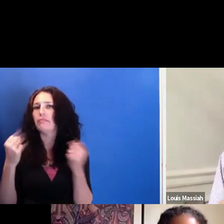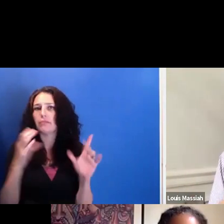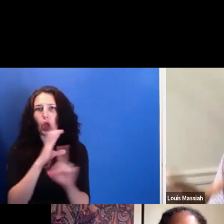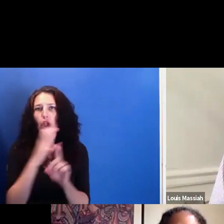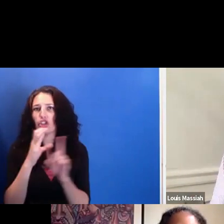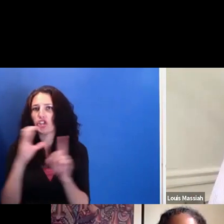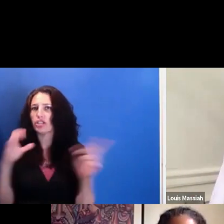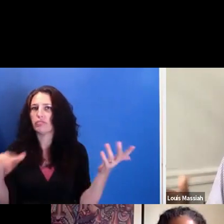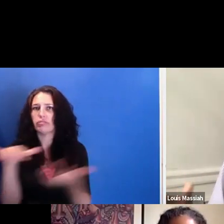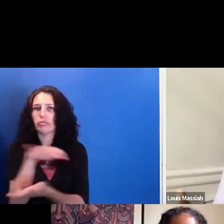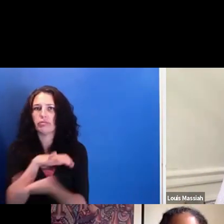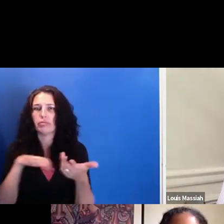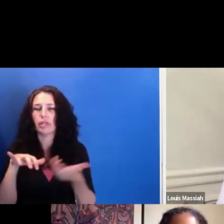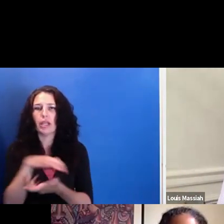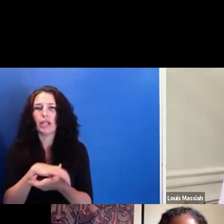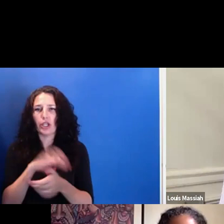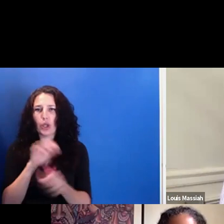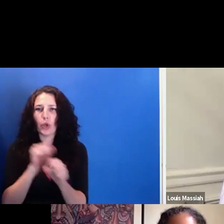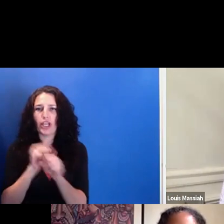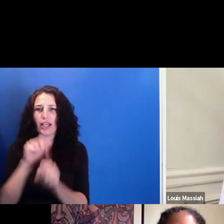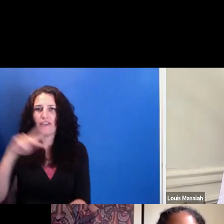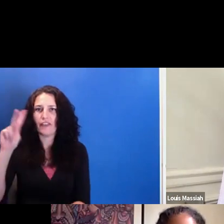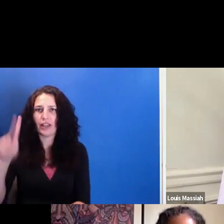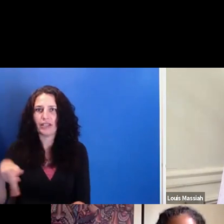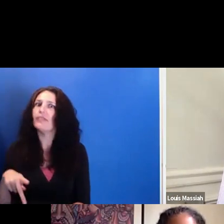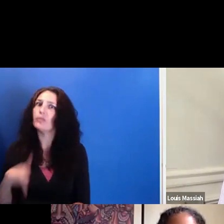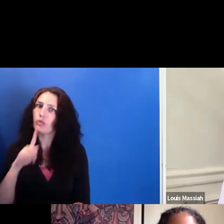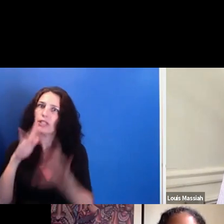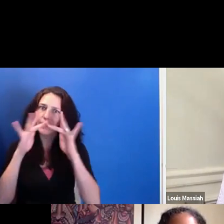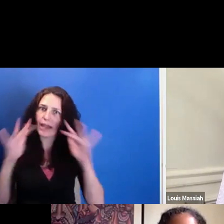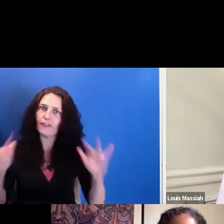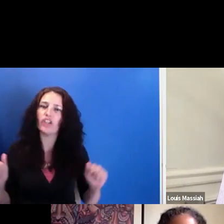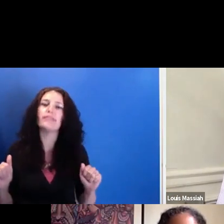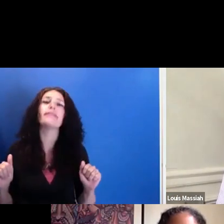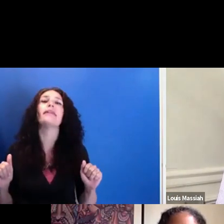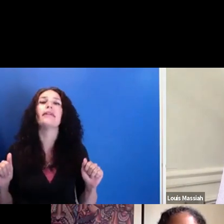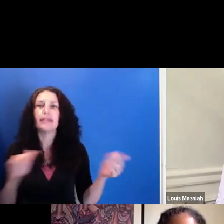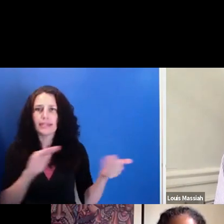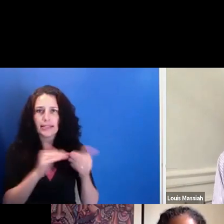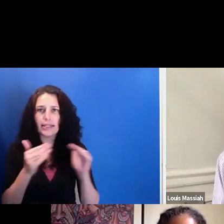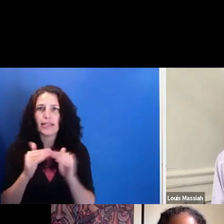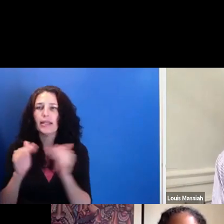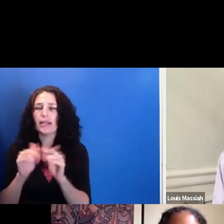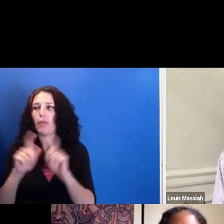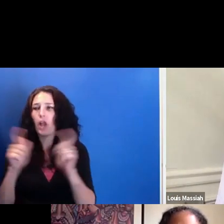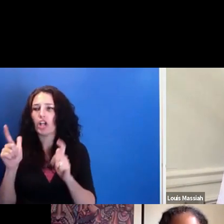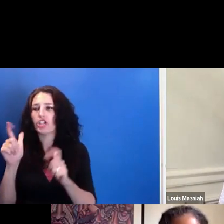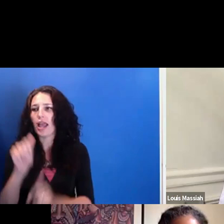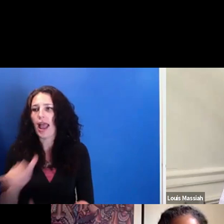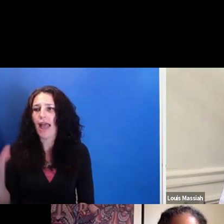you know, Philadelphia is a very, very diverse city. Large African-American, European-American,